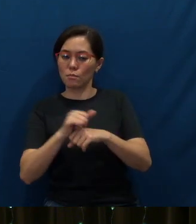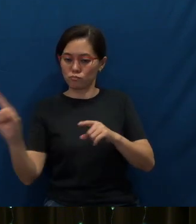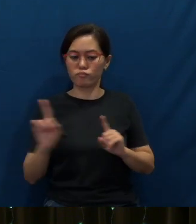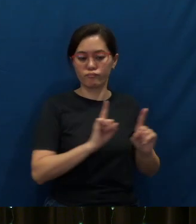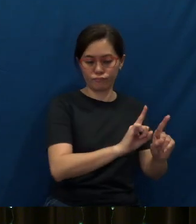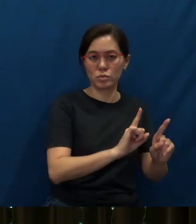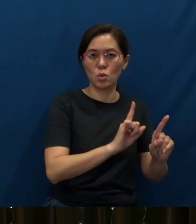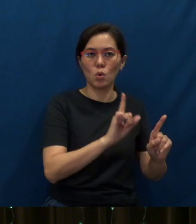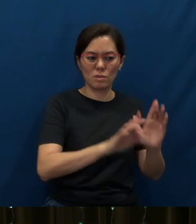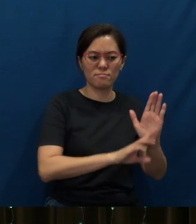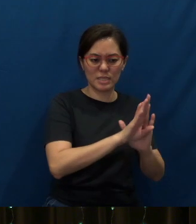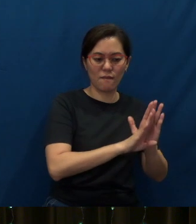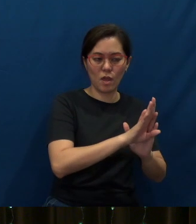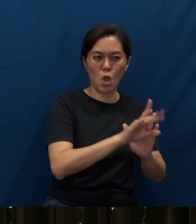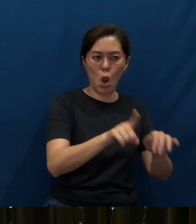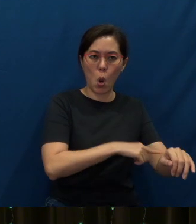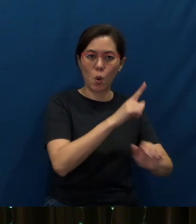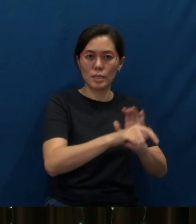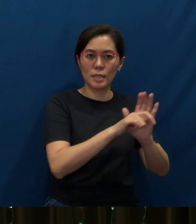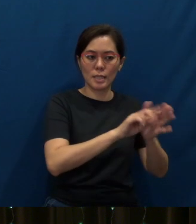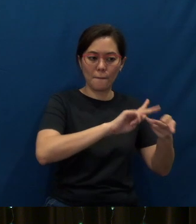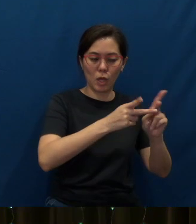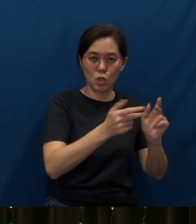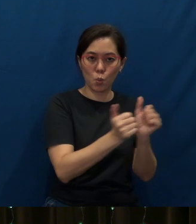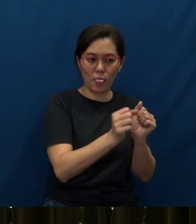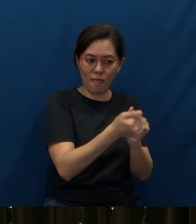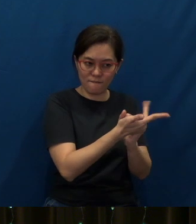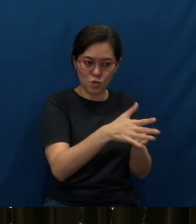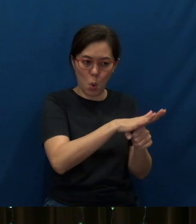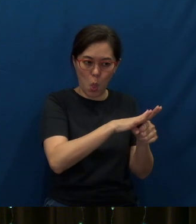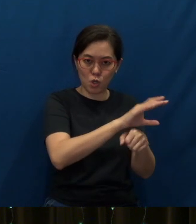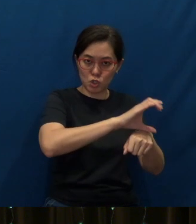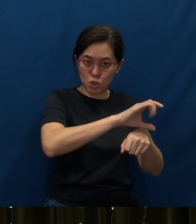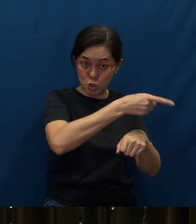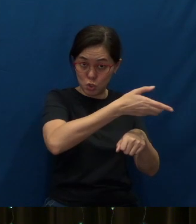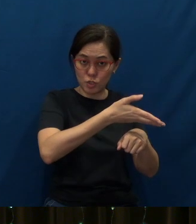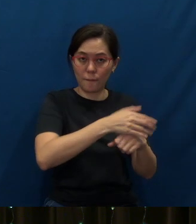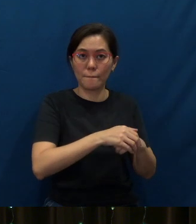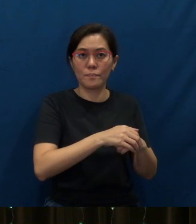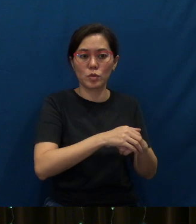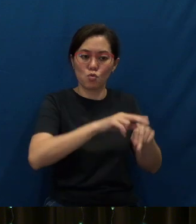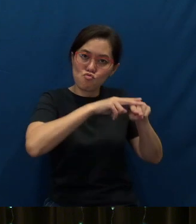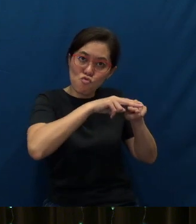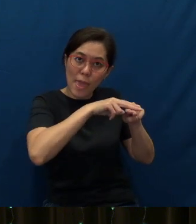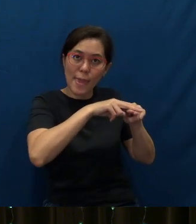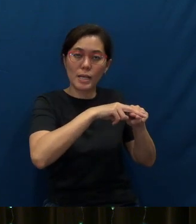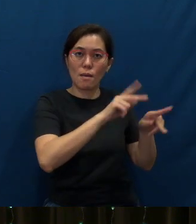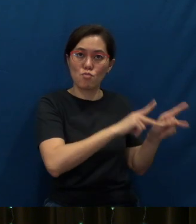We developed very long term partnerships with a few local churches to train, to prepare